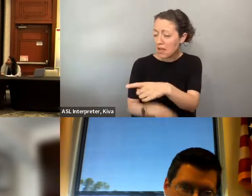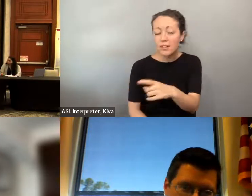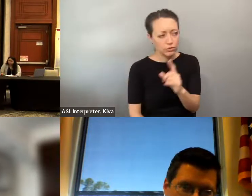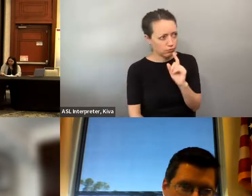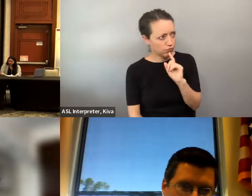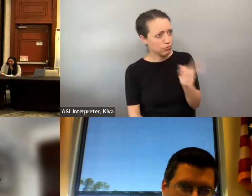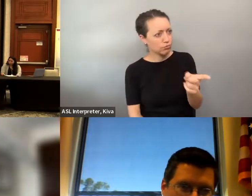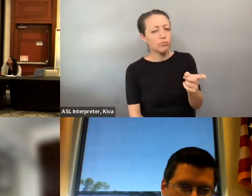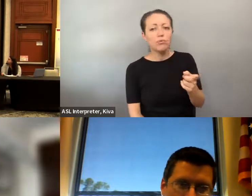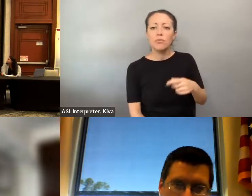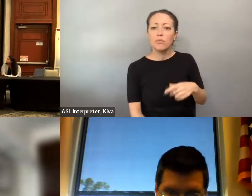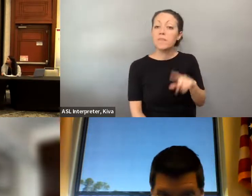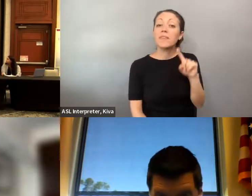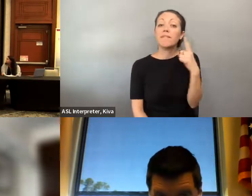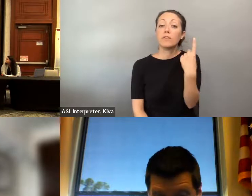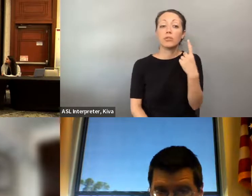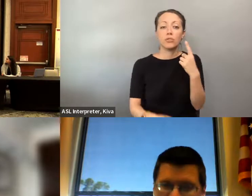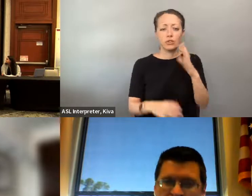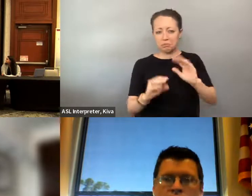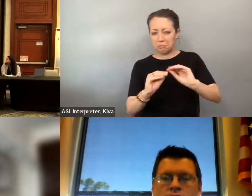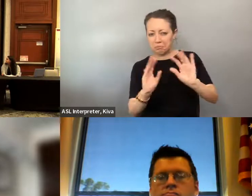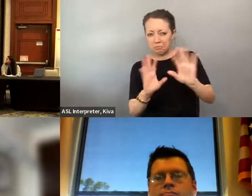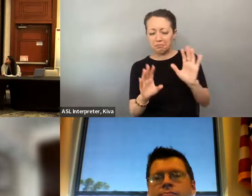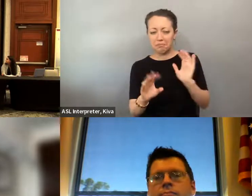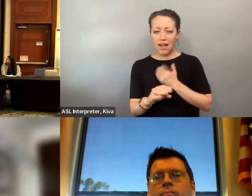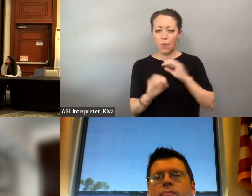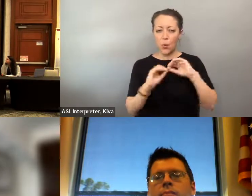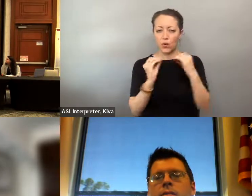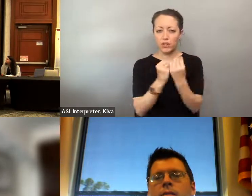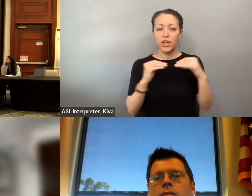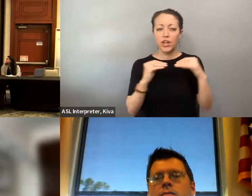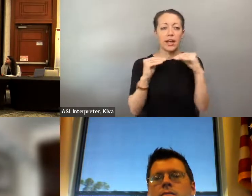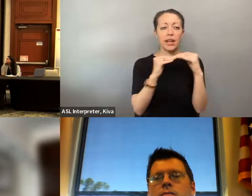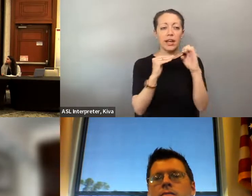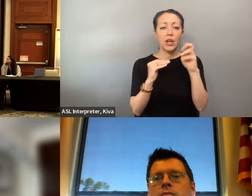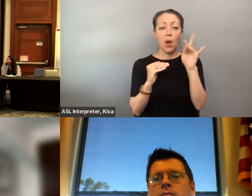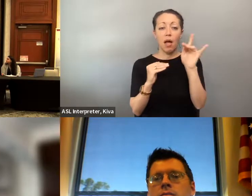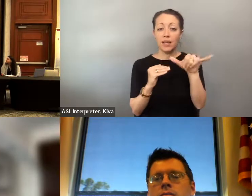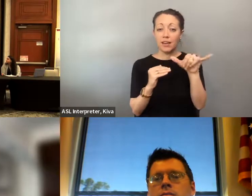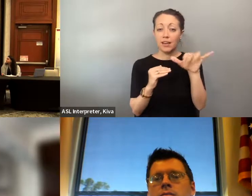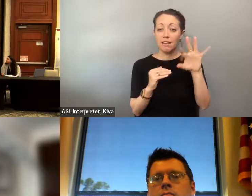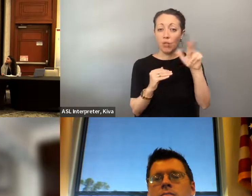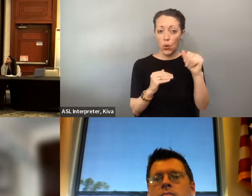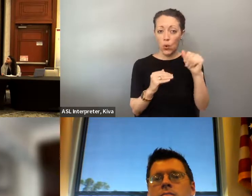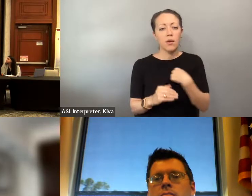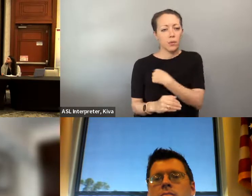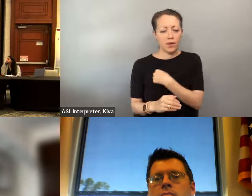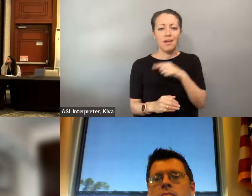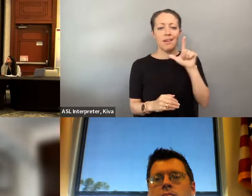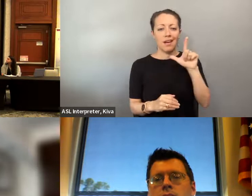consider. » Nadine: All right. Well, first of all, just to make sure everybody knows about All right. Well, first of all, just to make sure everybody knows about our organization Equality, Florida.